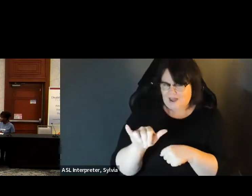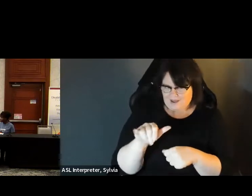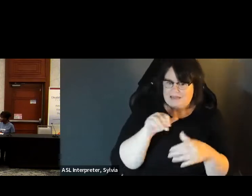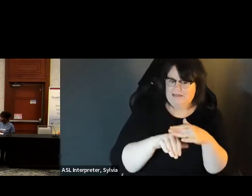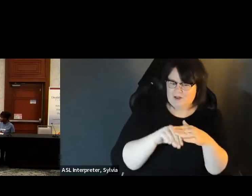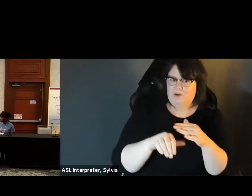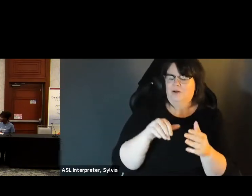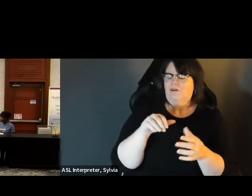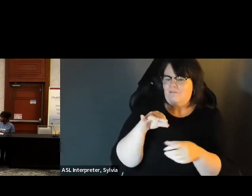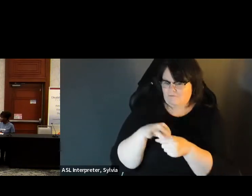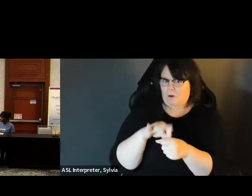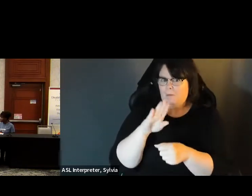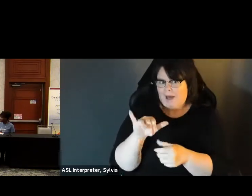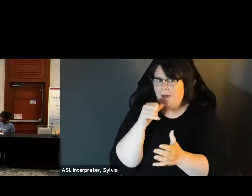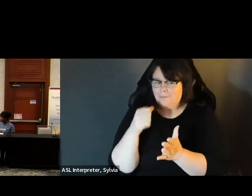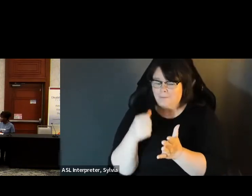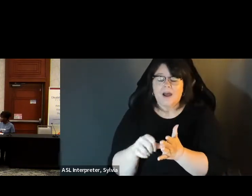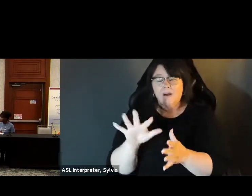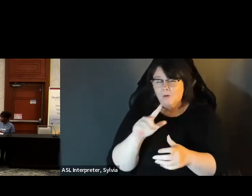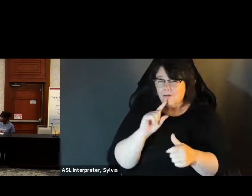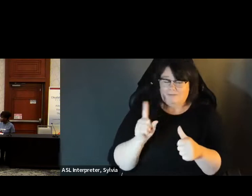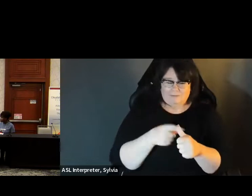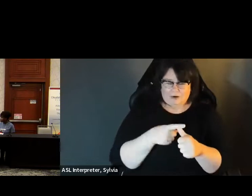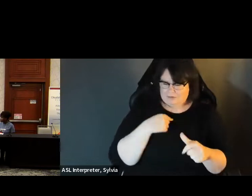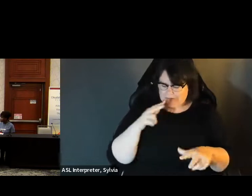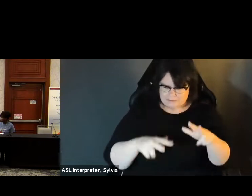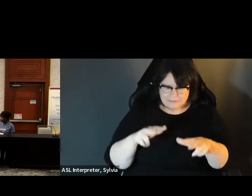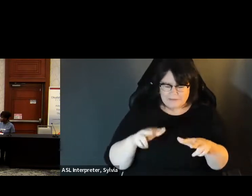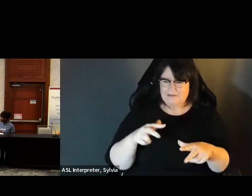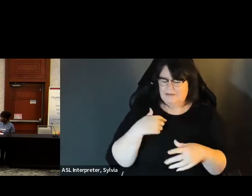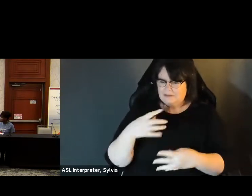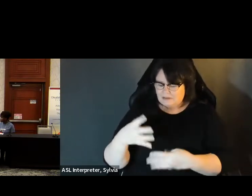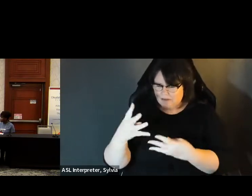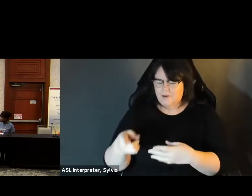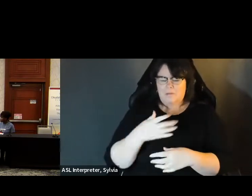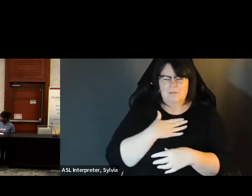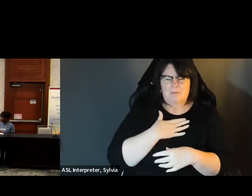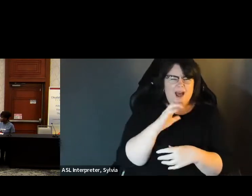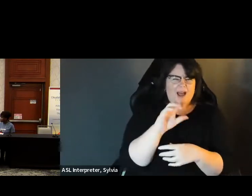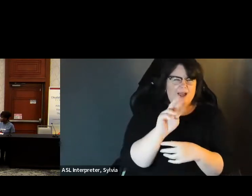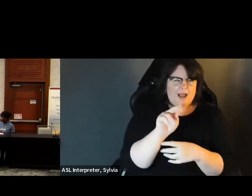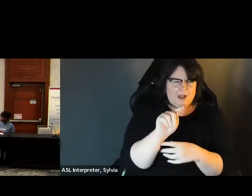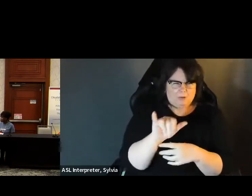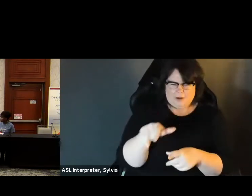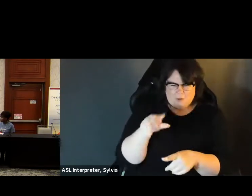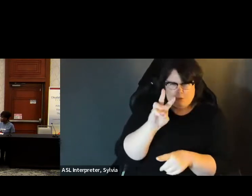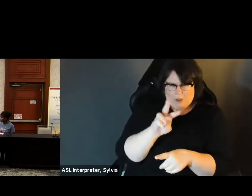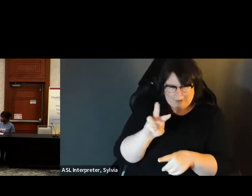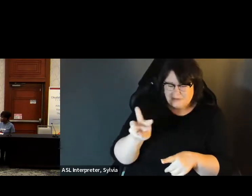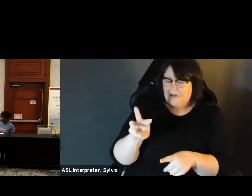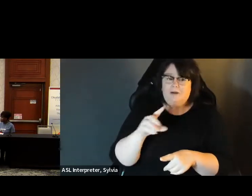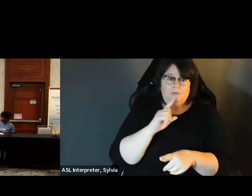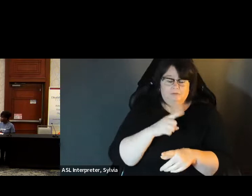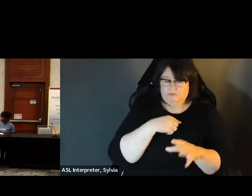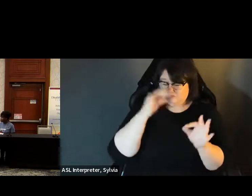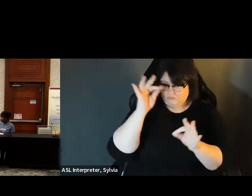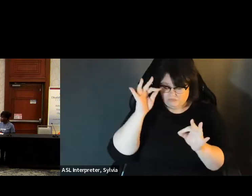it was a little challenging at first, as I went onto my county, website, and I know information about accessible vote by now.